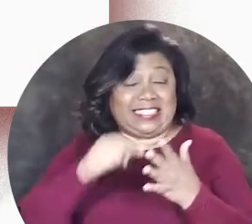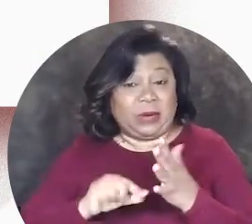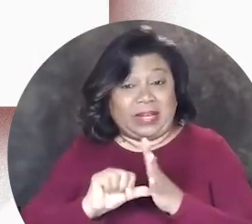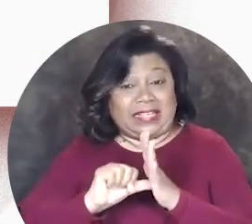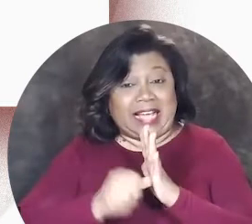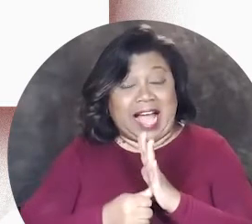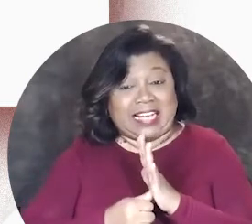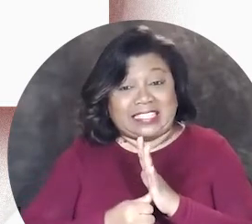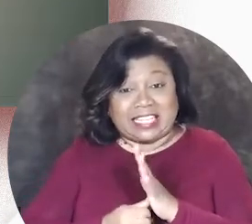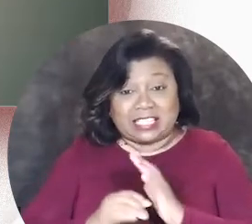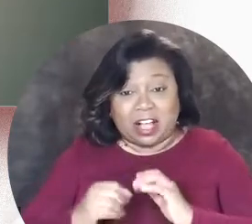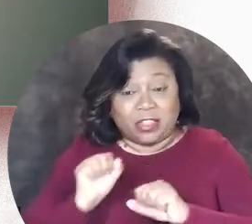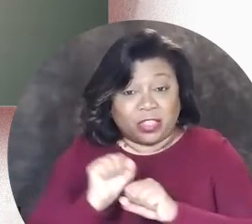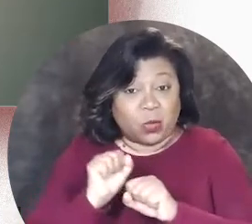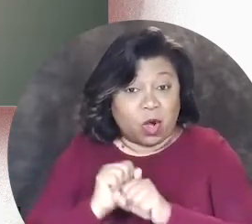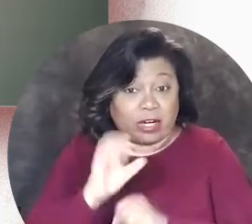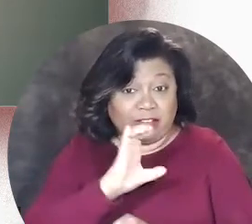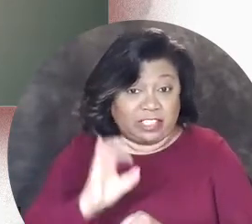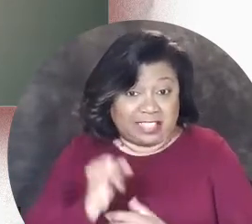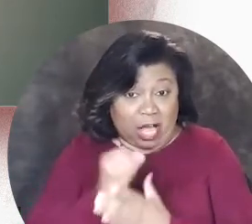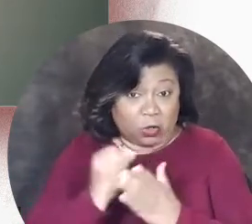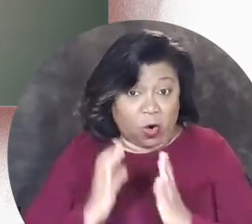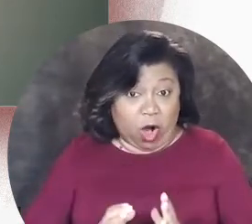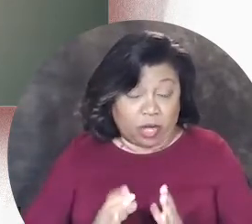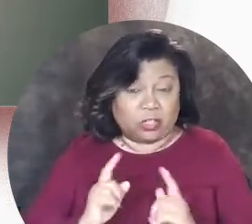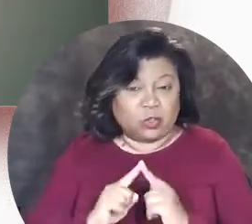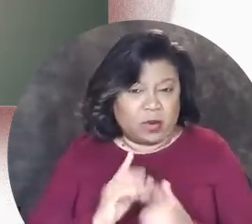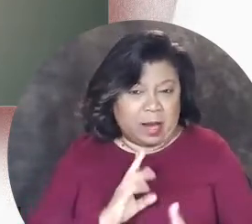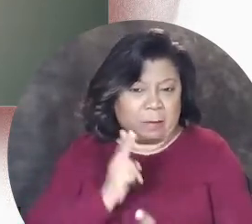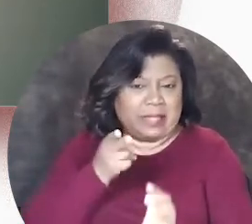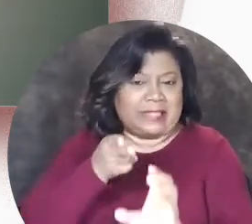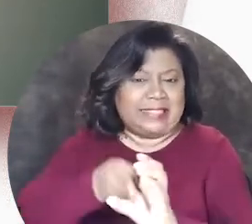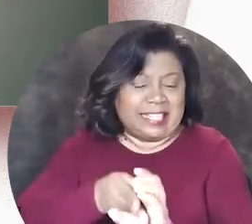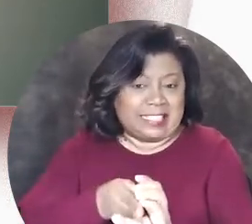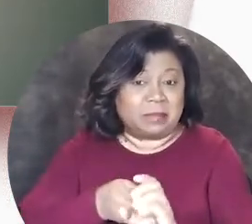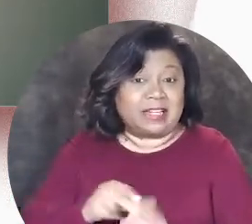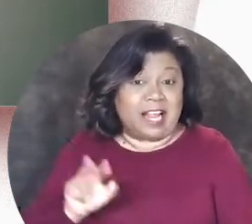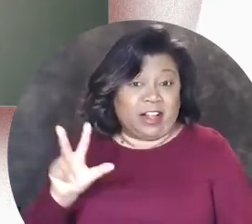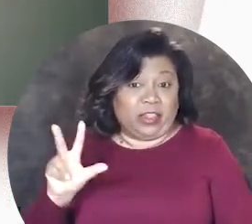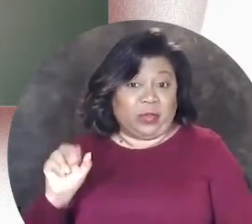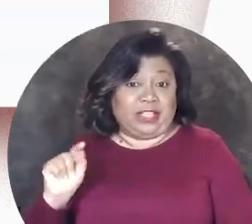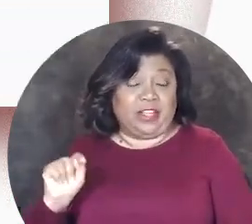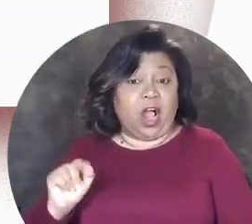this series highlights the voices and work of Chicago artists who have participated in the